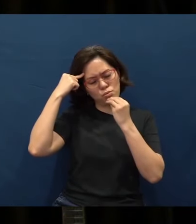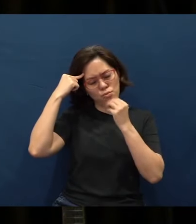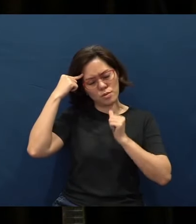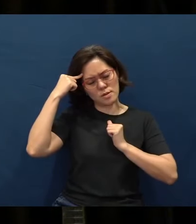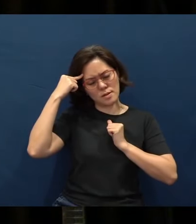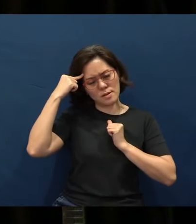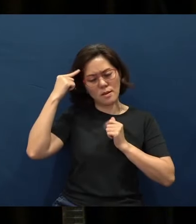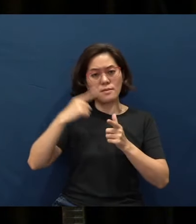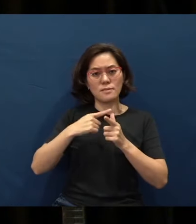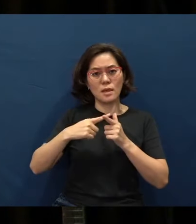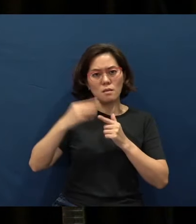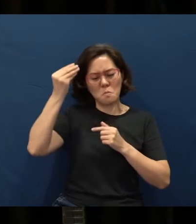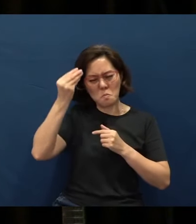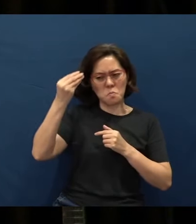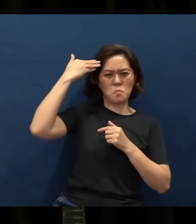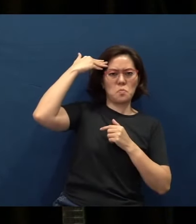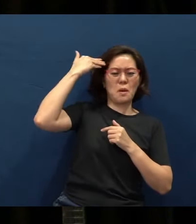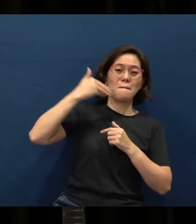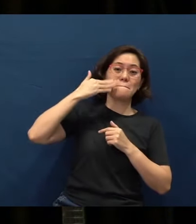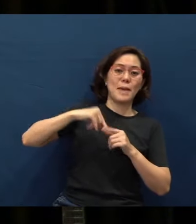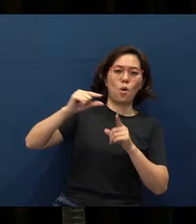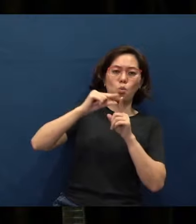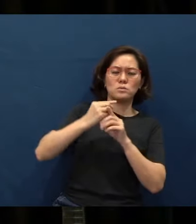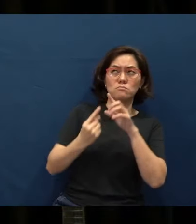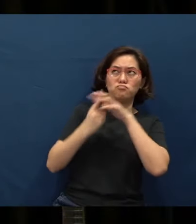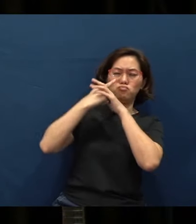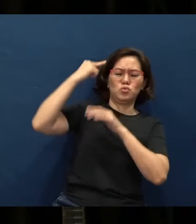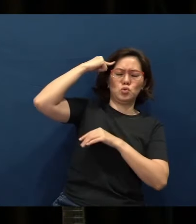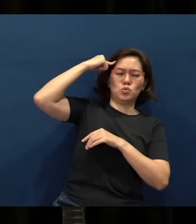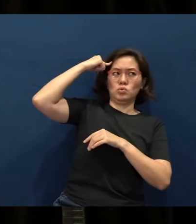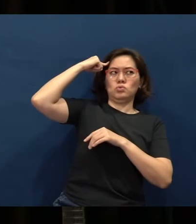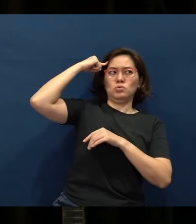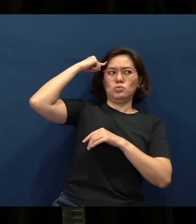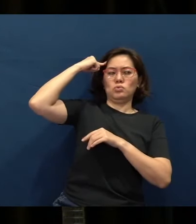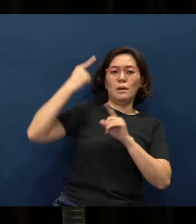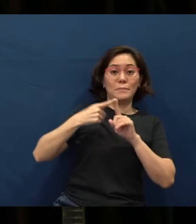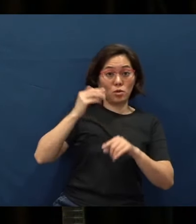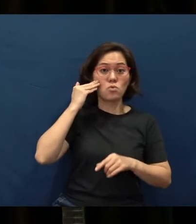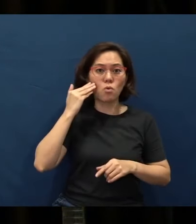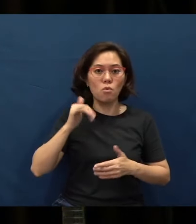And expletives came into my thoughts. Friends, you may laugh at me, but those are my lingua franca at that time -